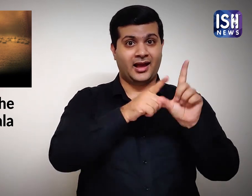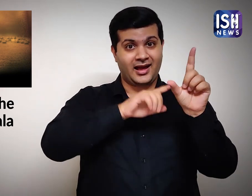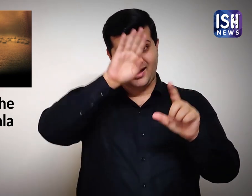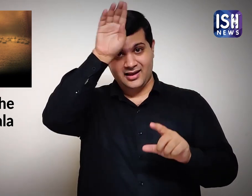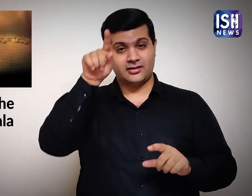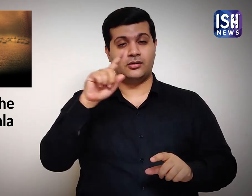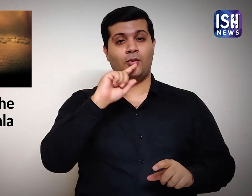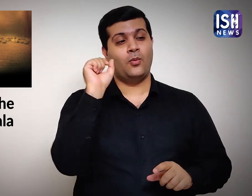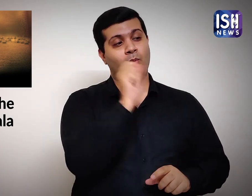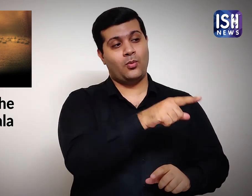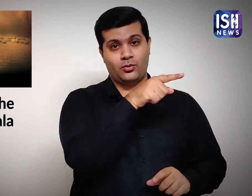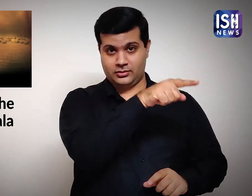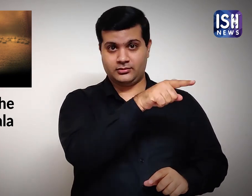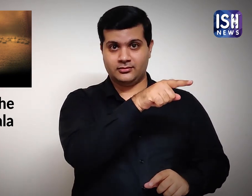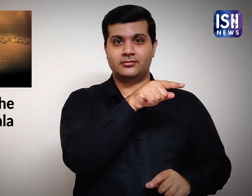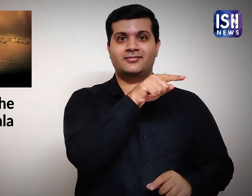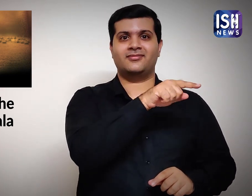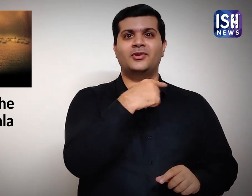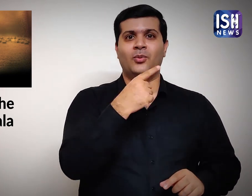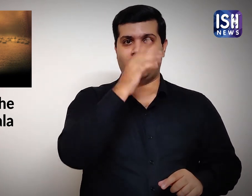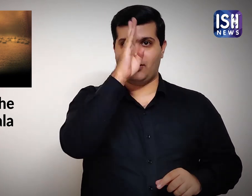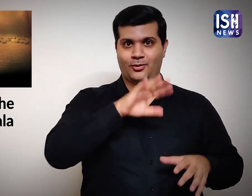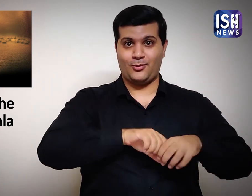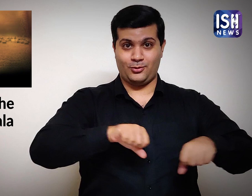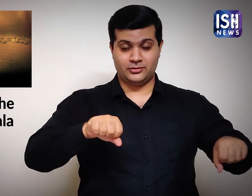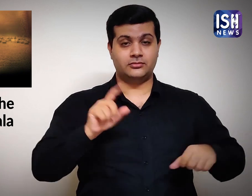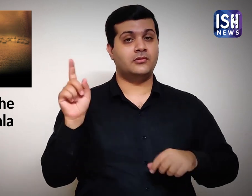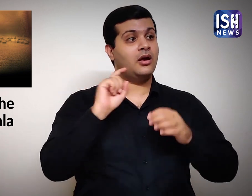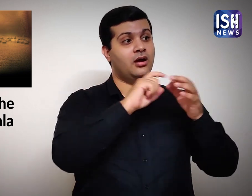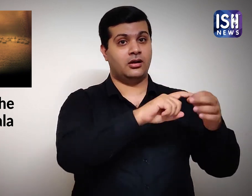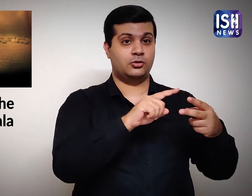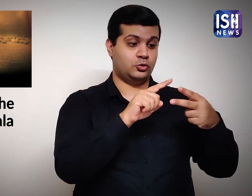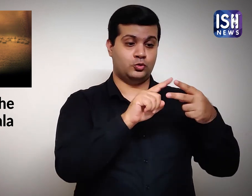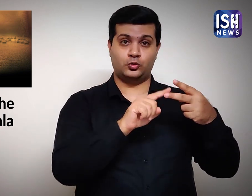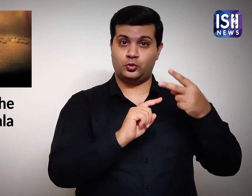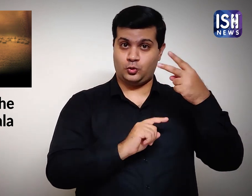Yazid gave Imam Hussain two choices: